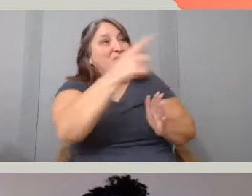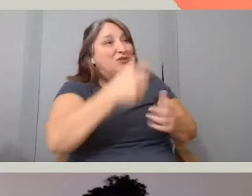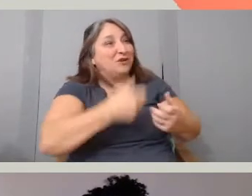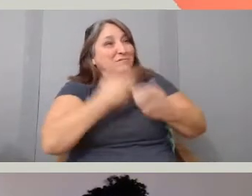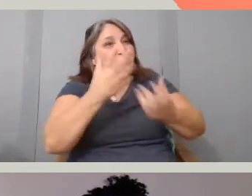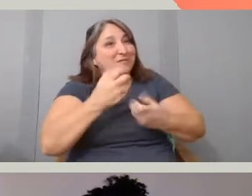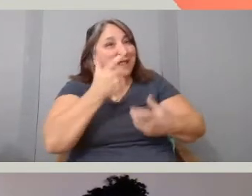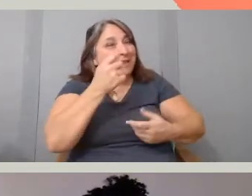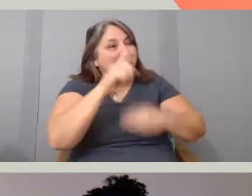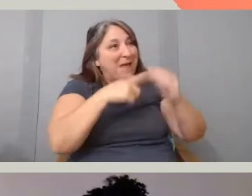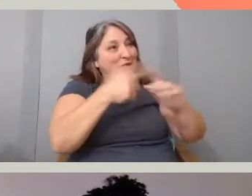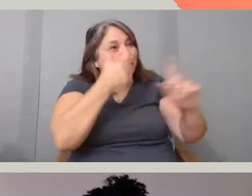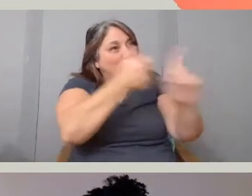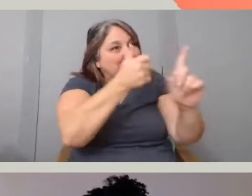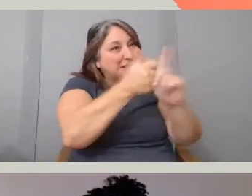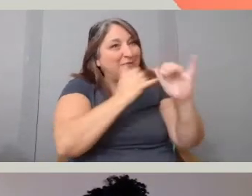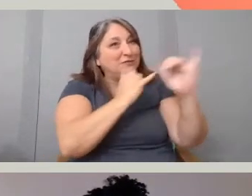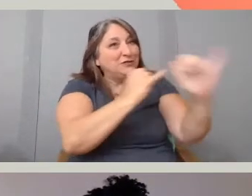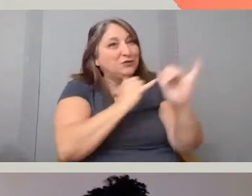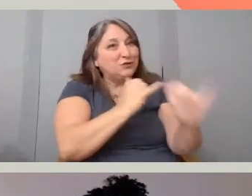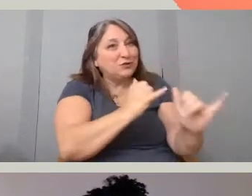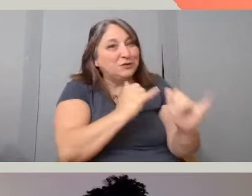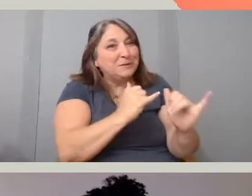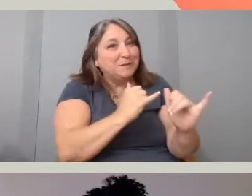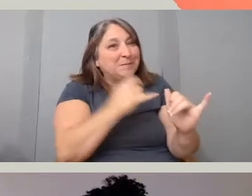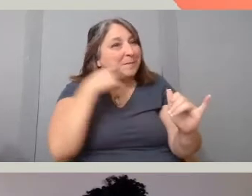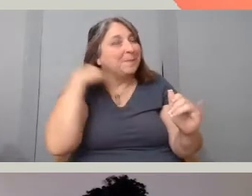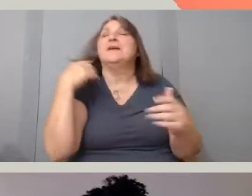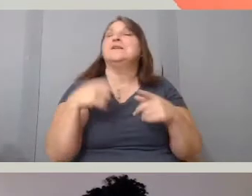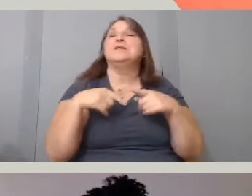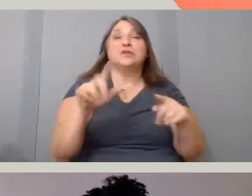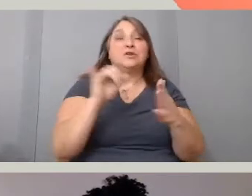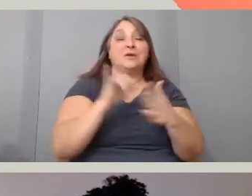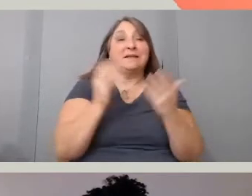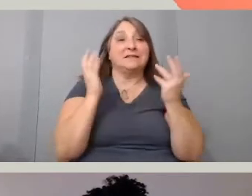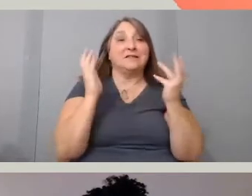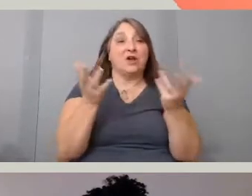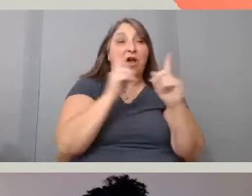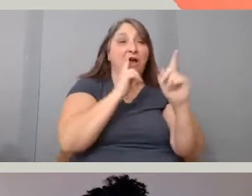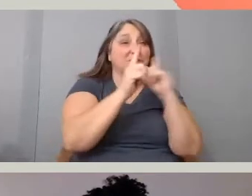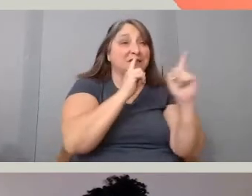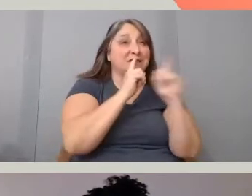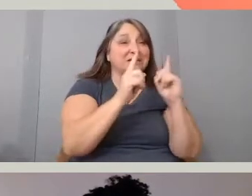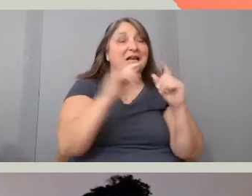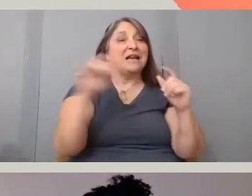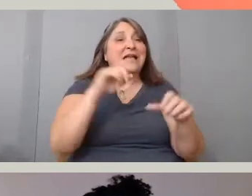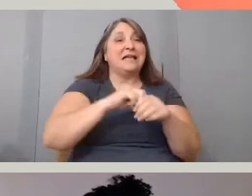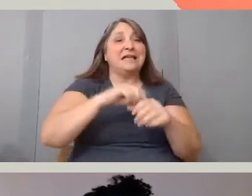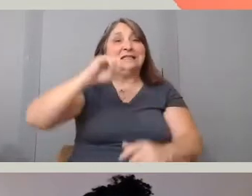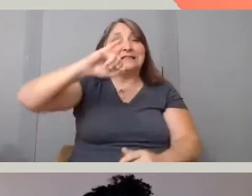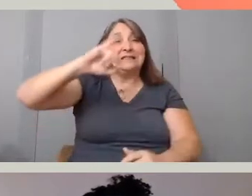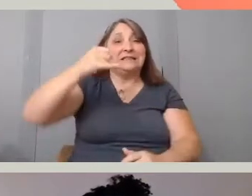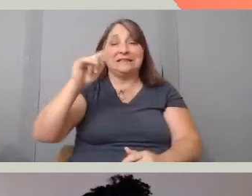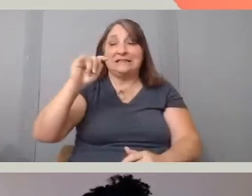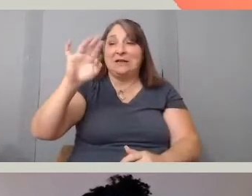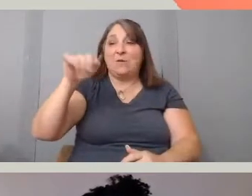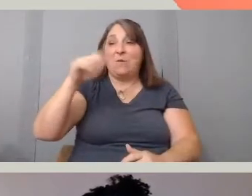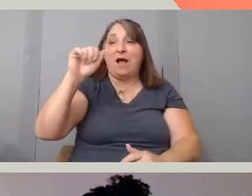So, in this conversation, like in Tijuana when I was there in 2018,